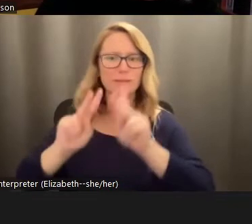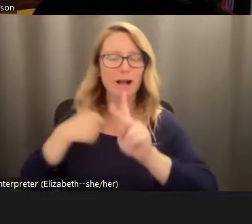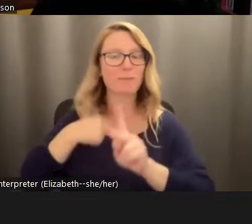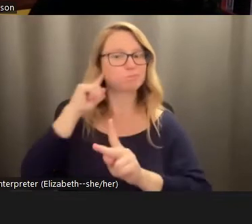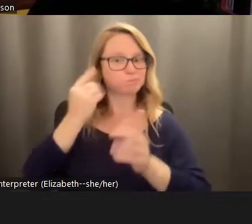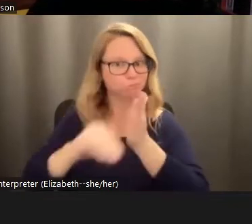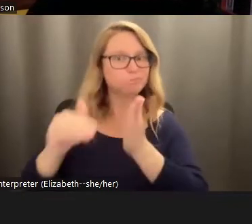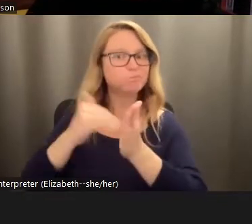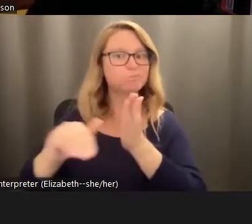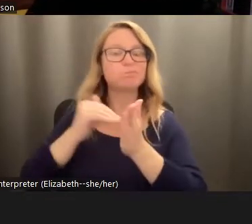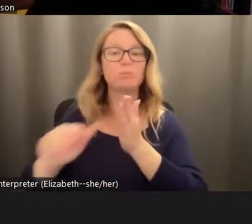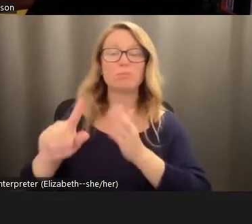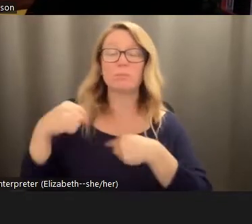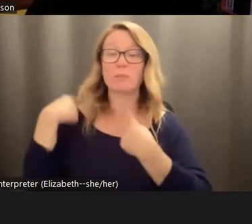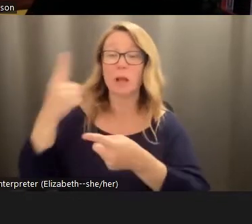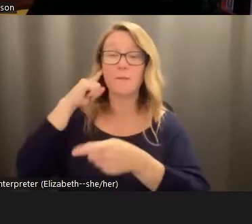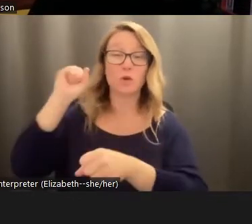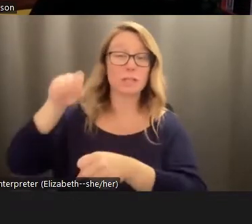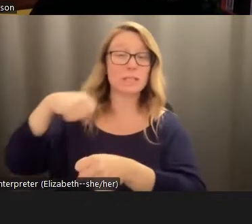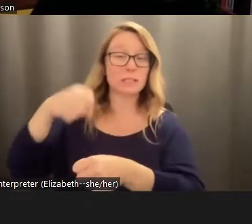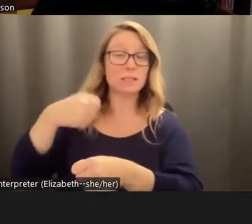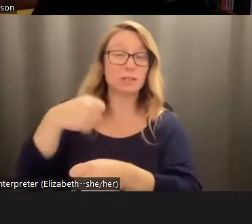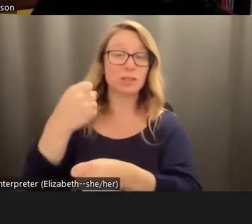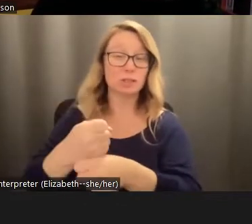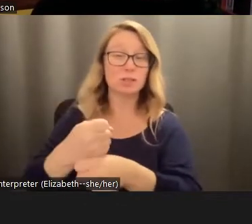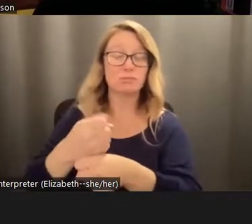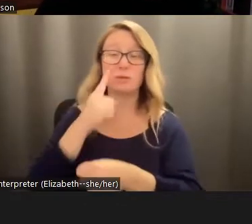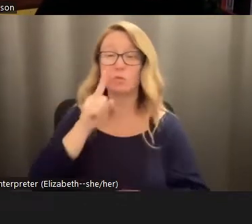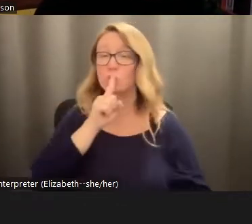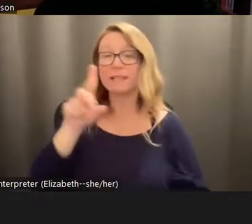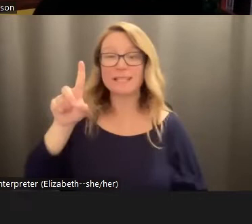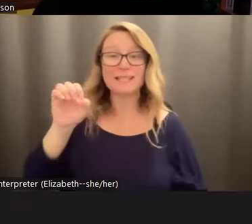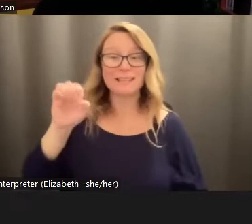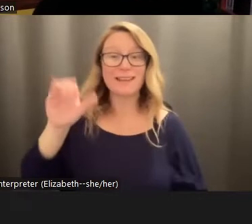years really for for decades, we've primarily focused on the